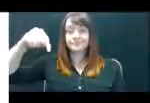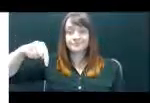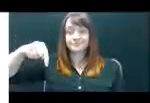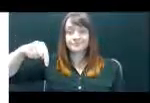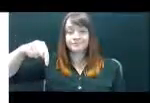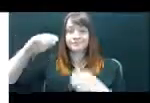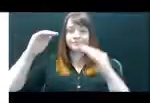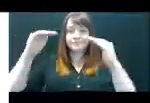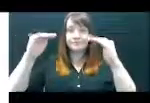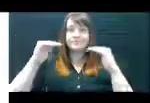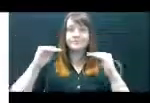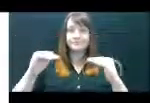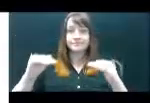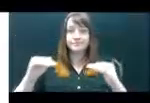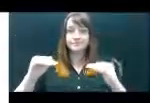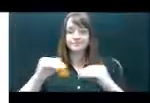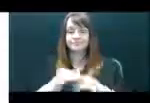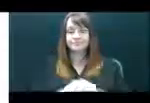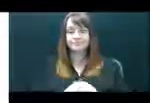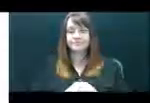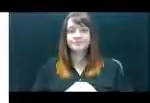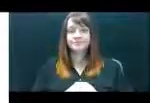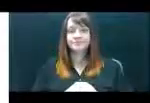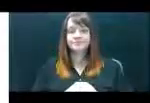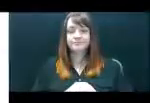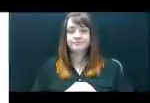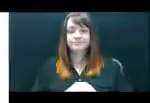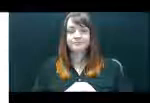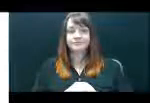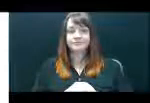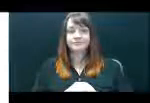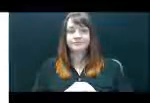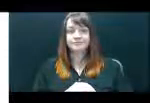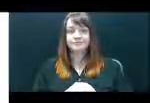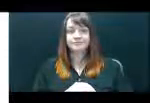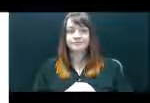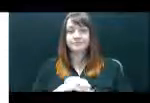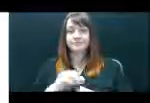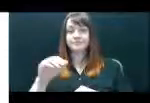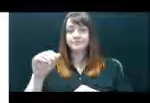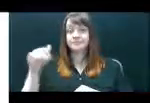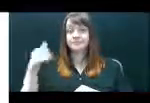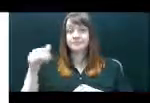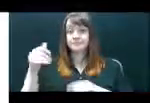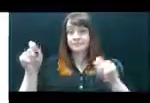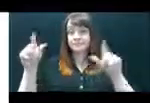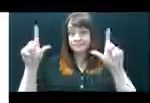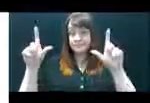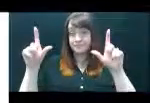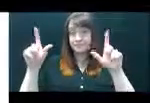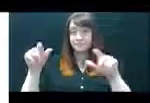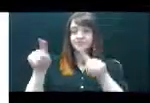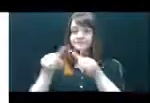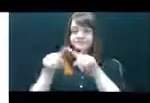field to complete. This field, which is highlighted in yellow above and enlarged in the oval,